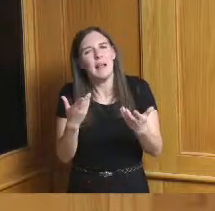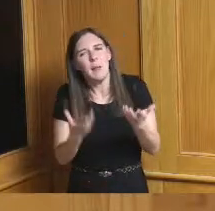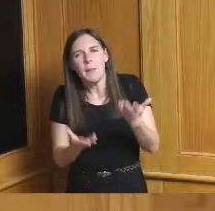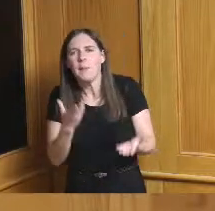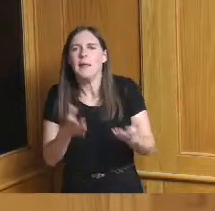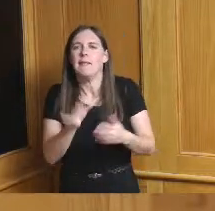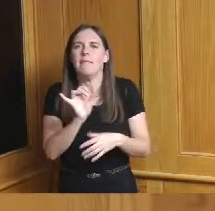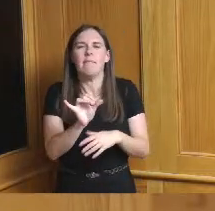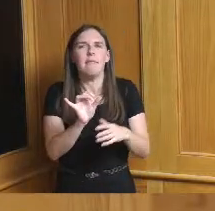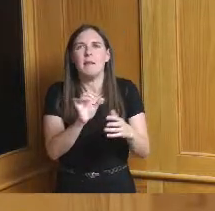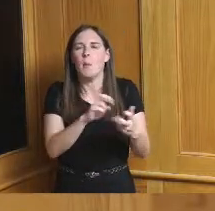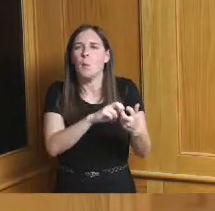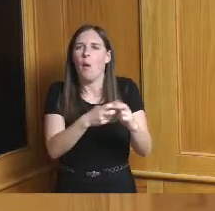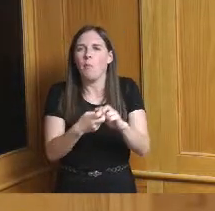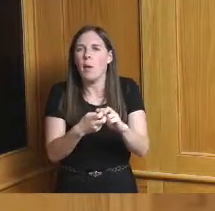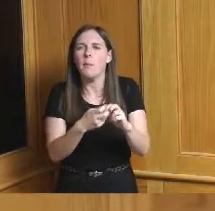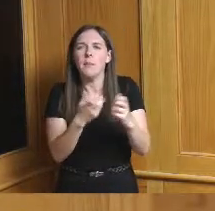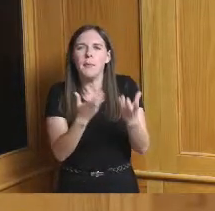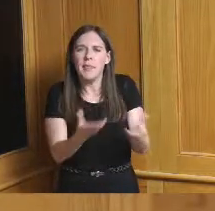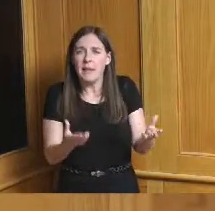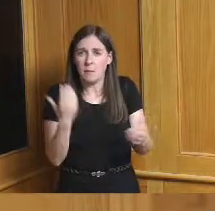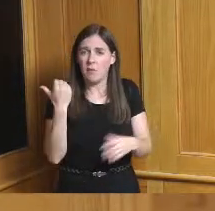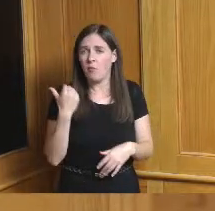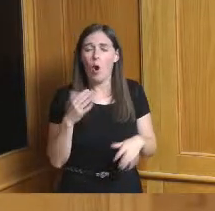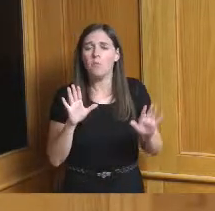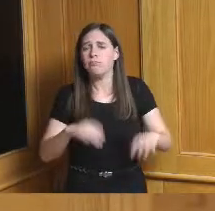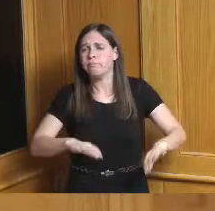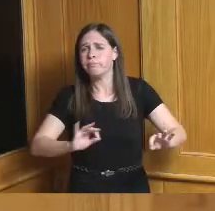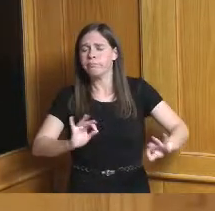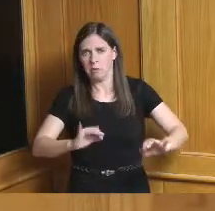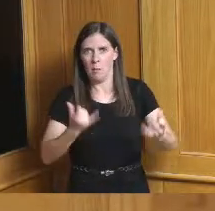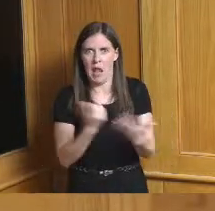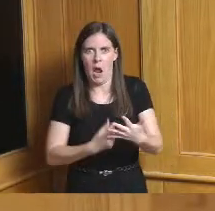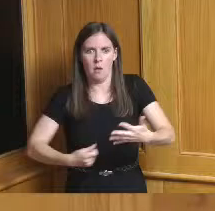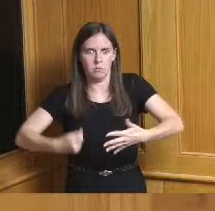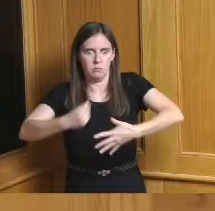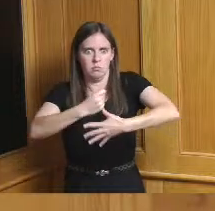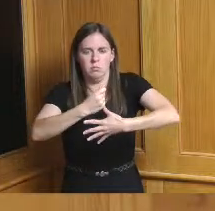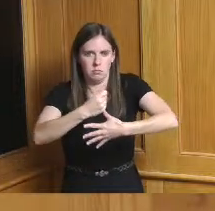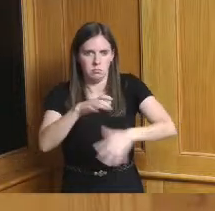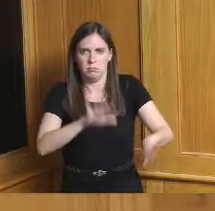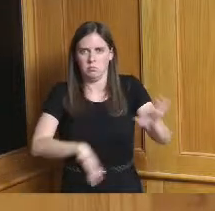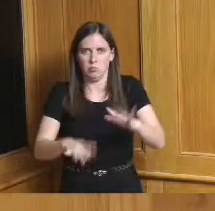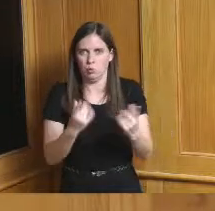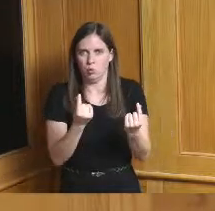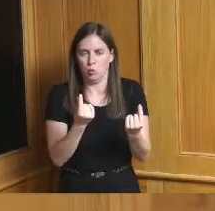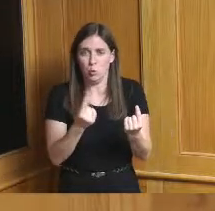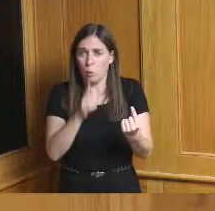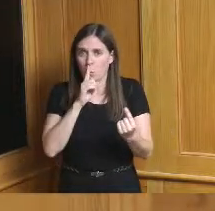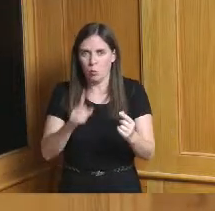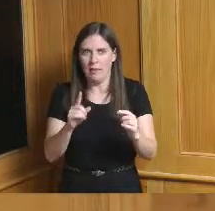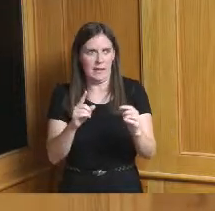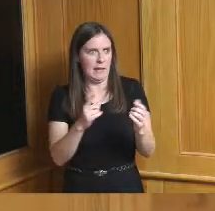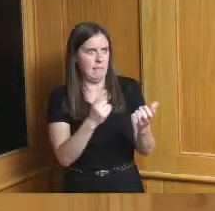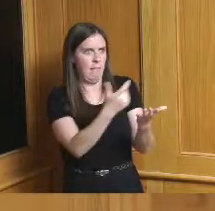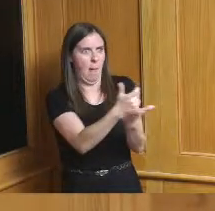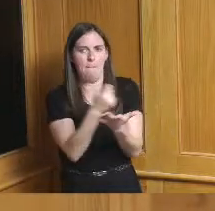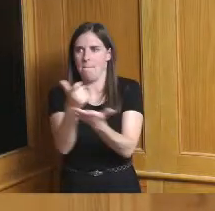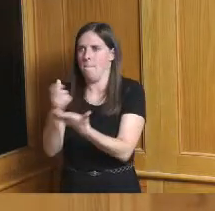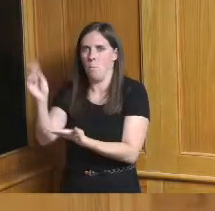deal with are now having to deal with without the infrastructure of help and we're starting to see